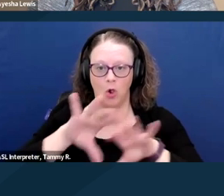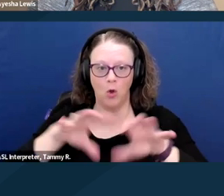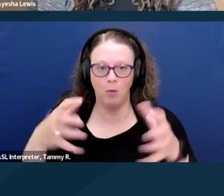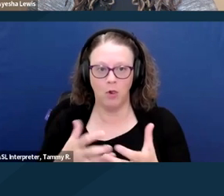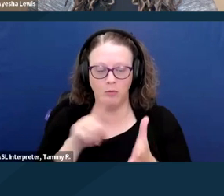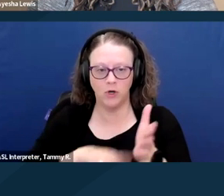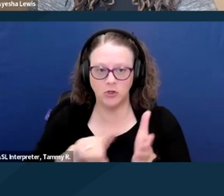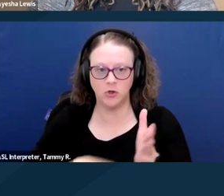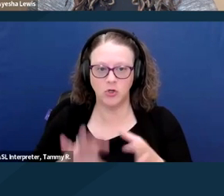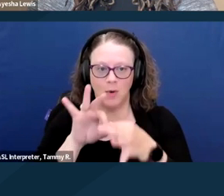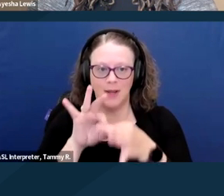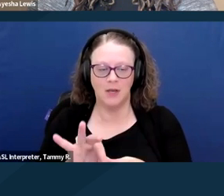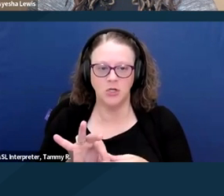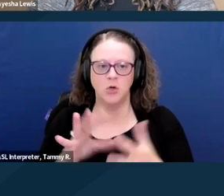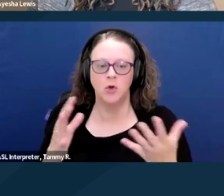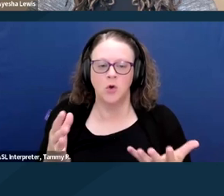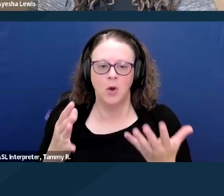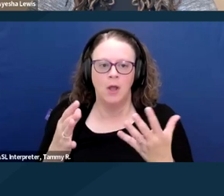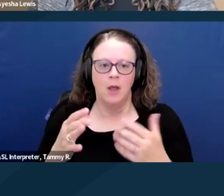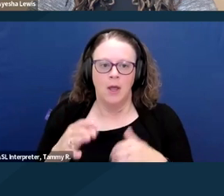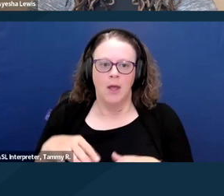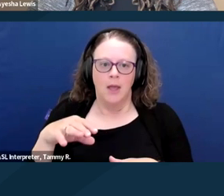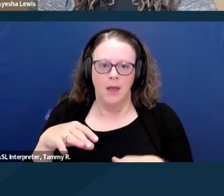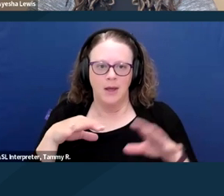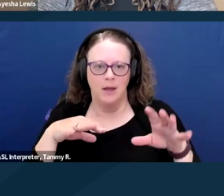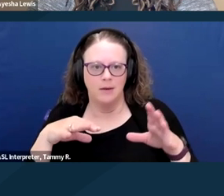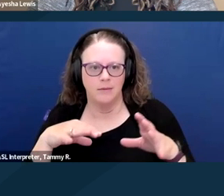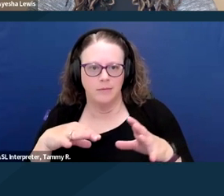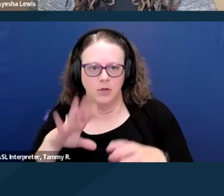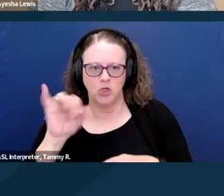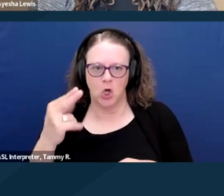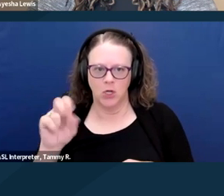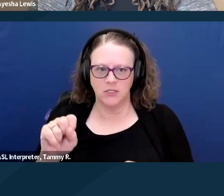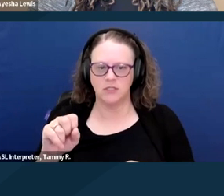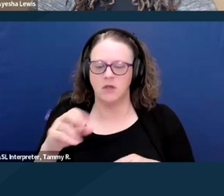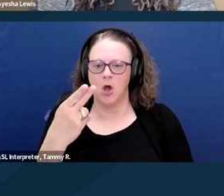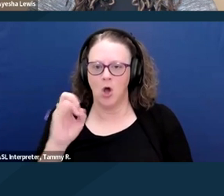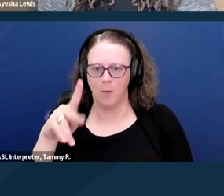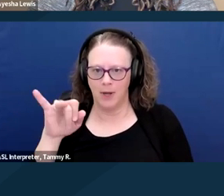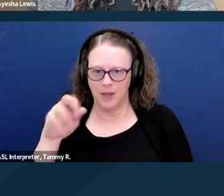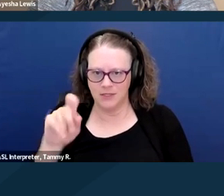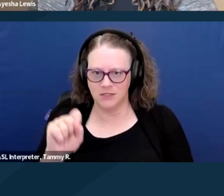Darcy's received her Masters of Public Health from the Johns Hopkins Bloomberg School of Public Health